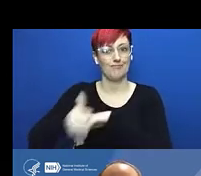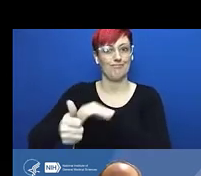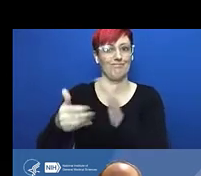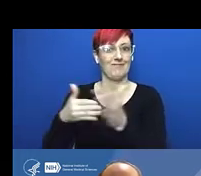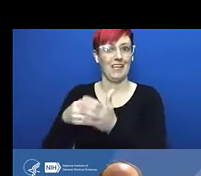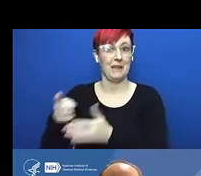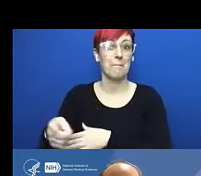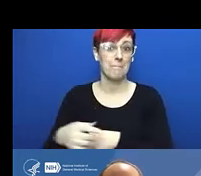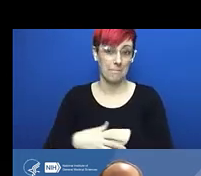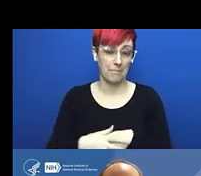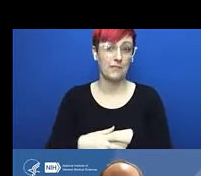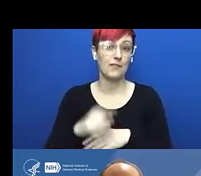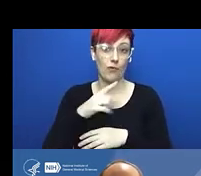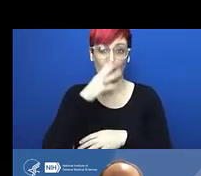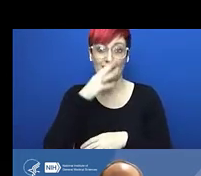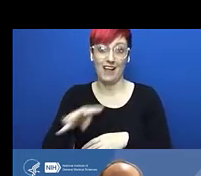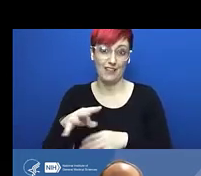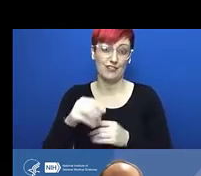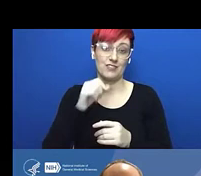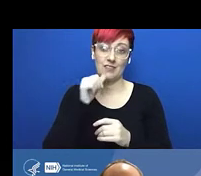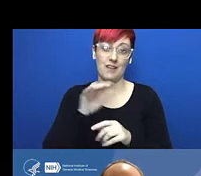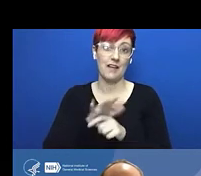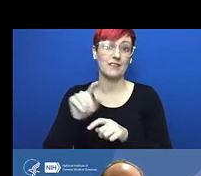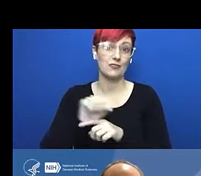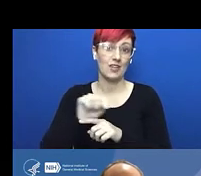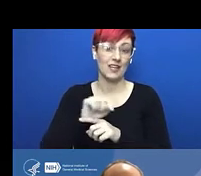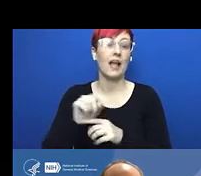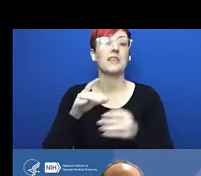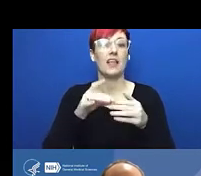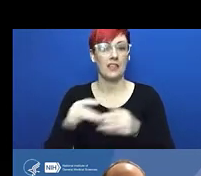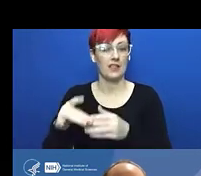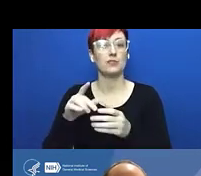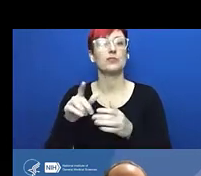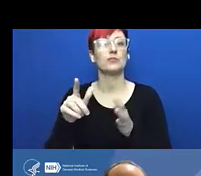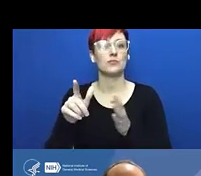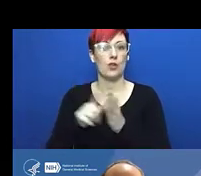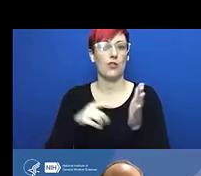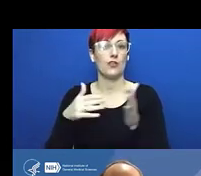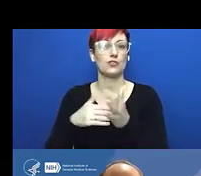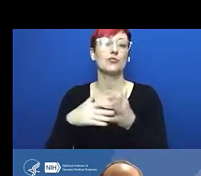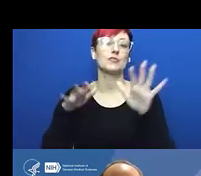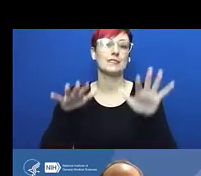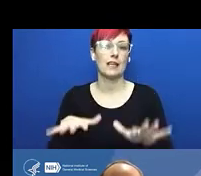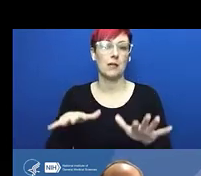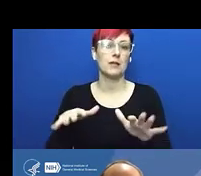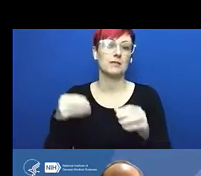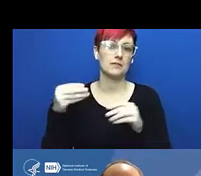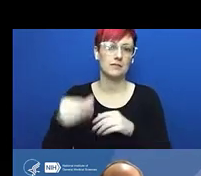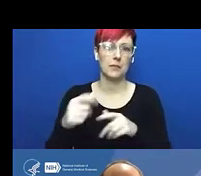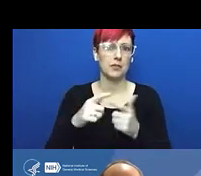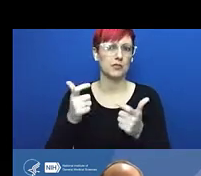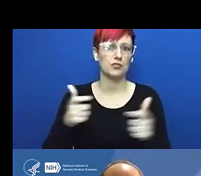Liza Bundesen: In the participants? Okay. Jon Lorsch: There were like 460 last night. Liza Bundesen: Oh, wow.